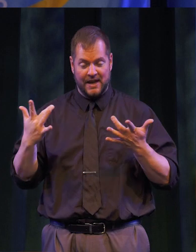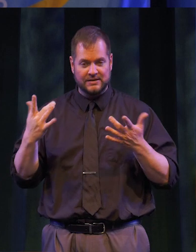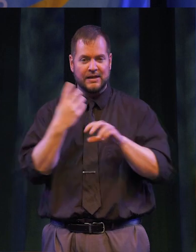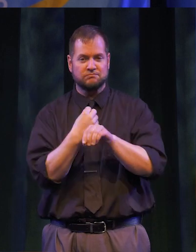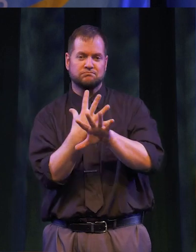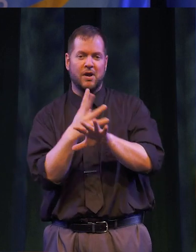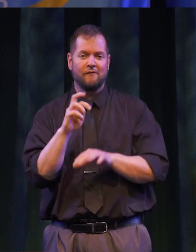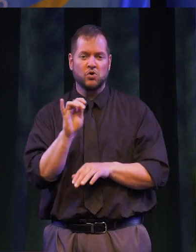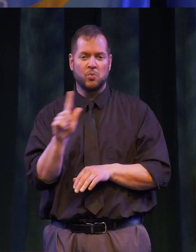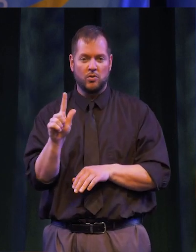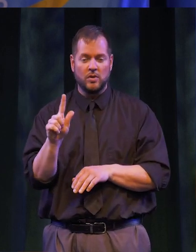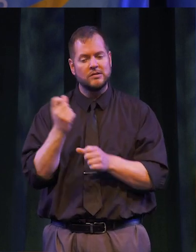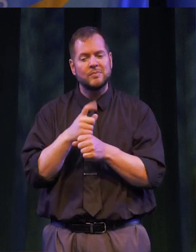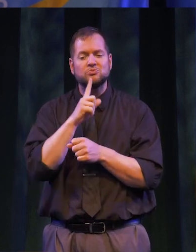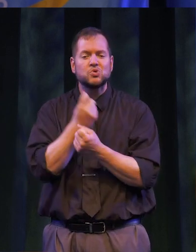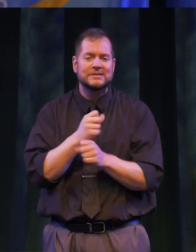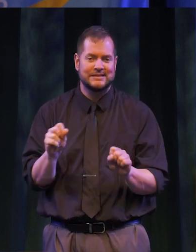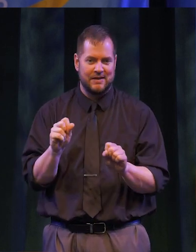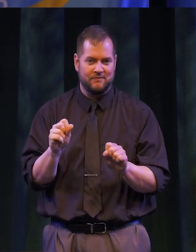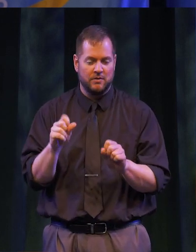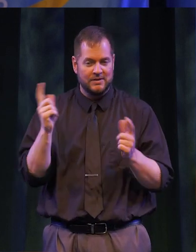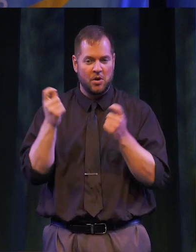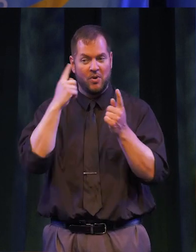ENSURE A SAFE CEREMONY FOR EVERYBODY.